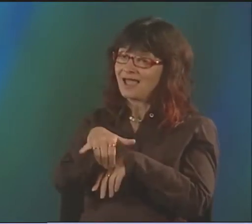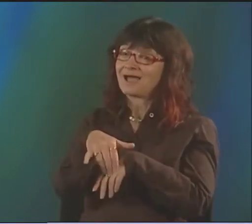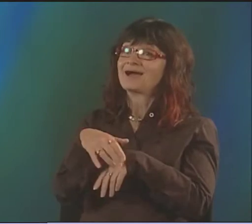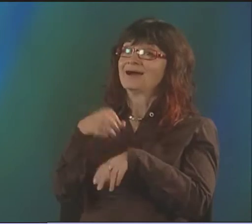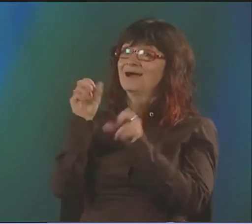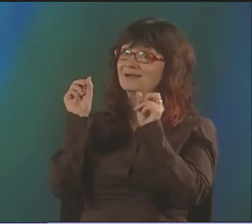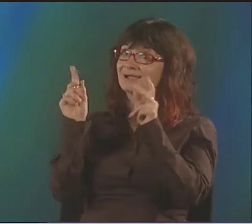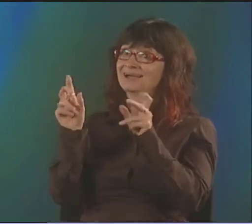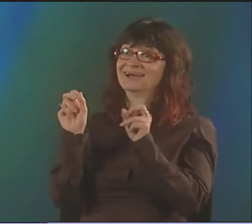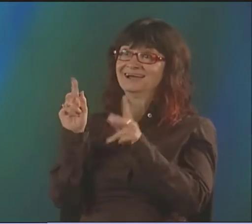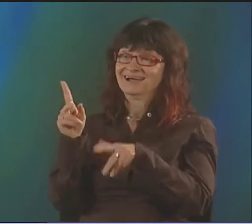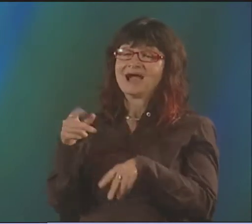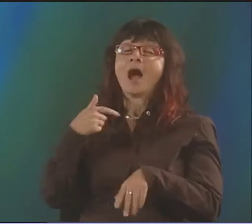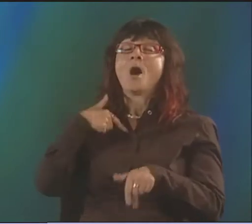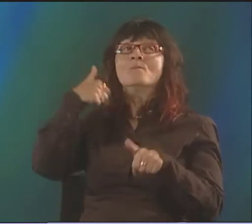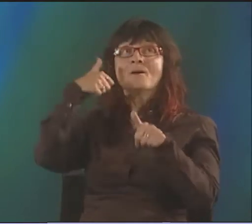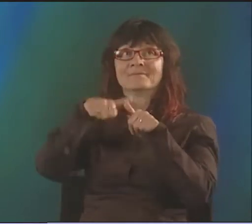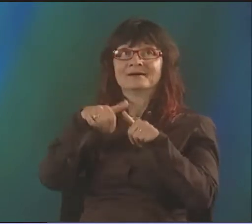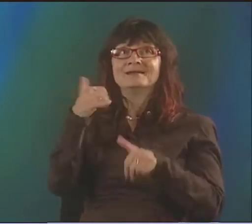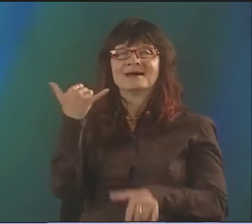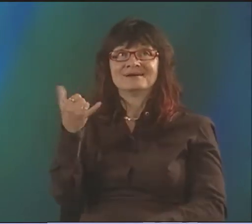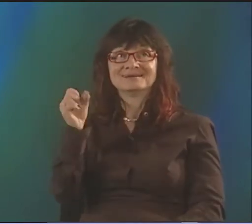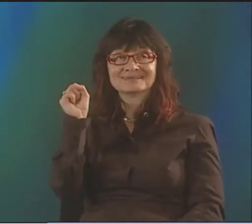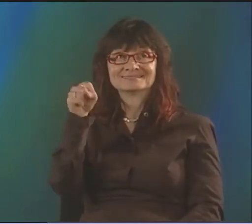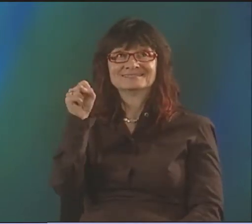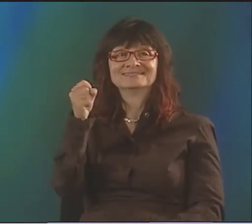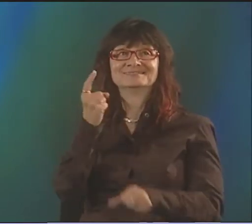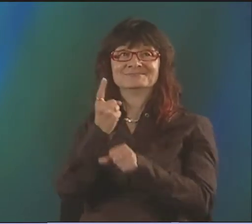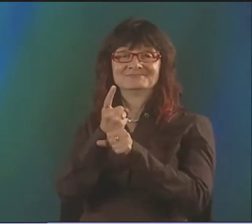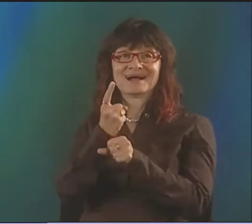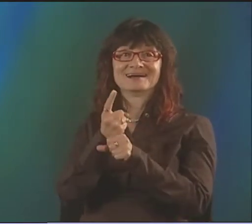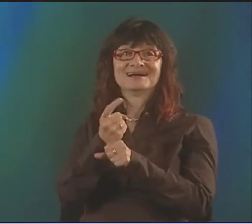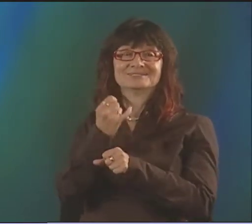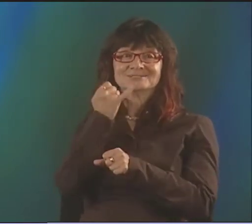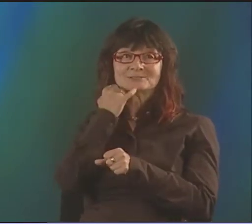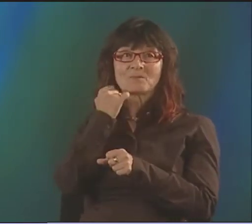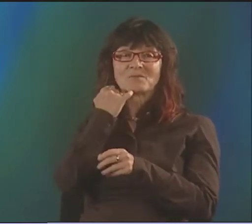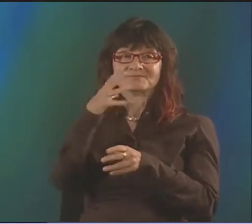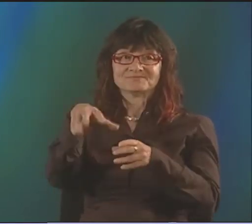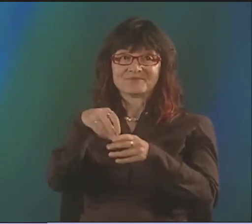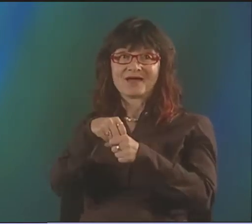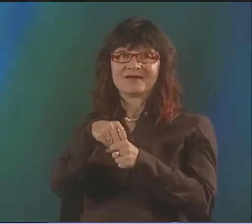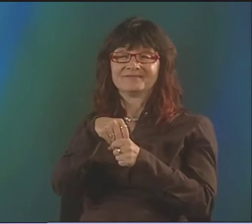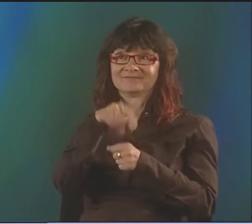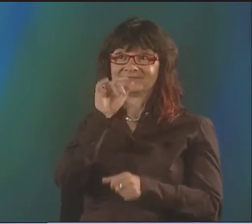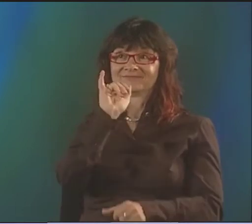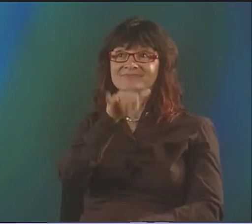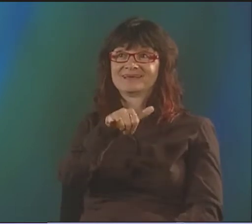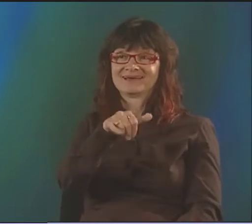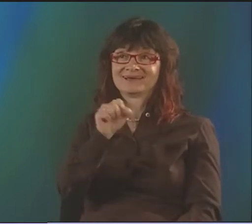MAYBE. JIM ORGANIZED THAT? OH, THAT MUST BE WHAT IT WAS. OK.